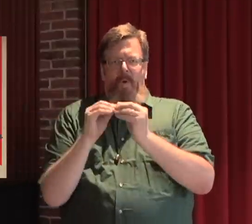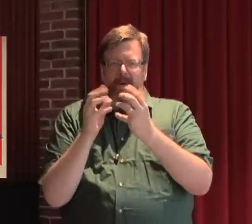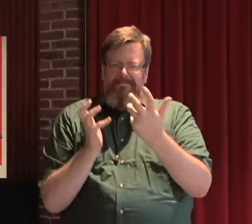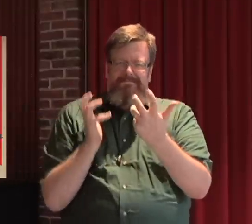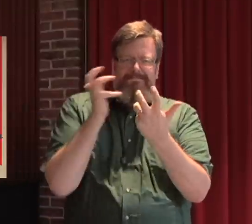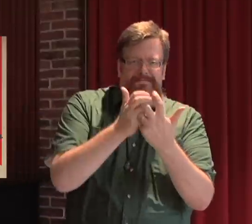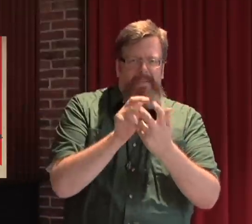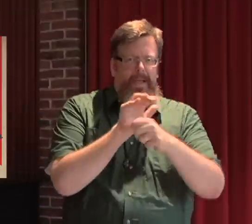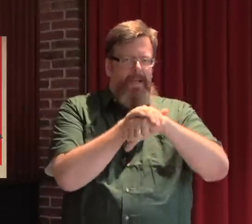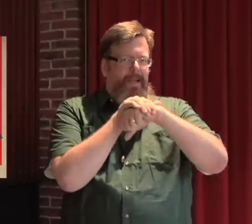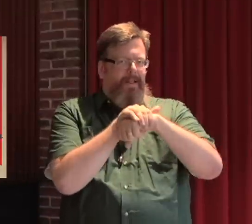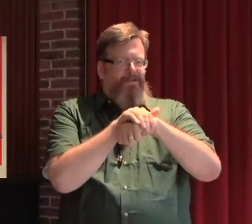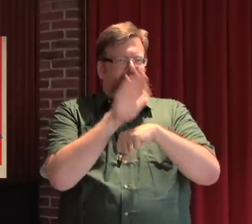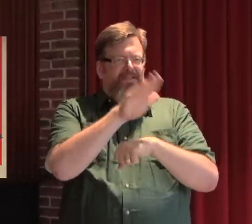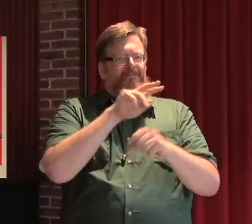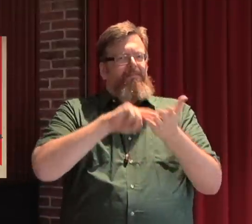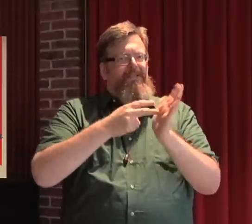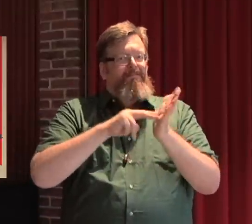will be transliterated in English.